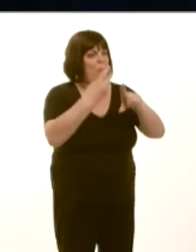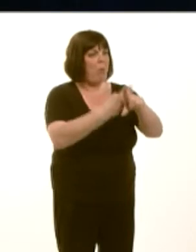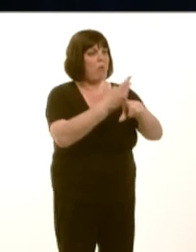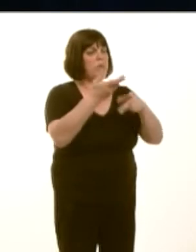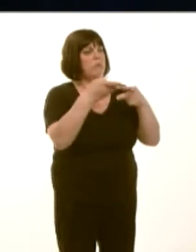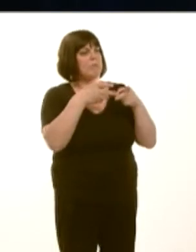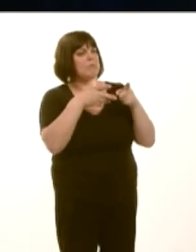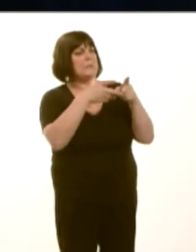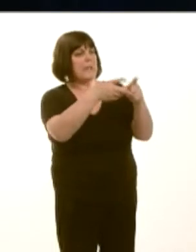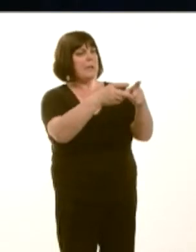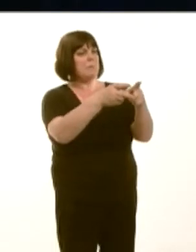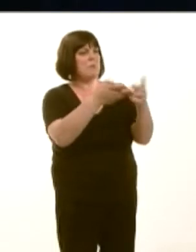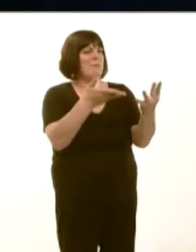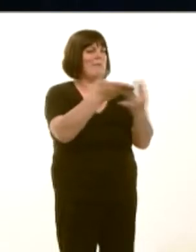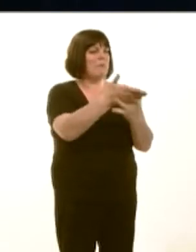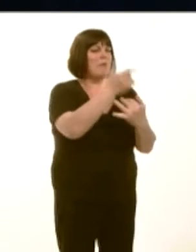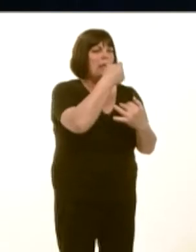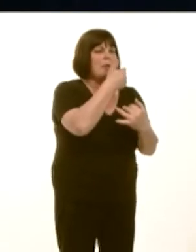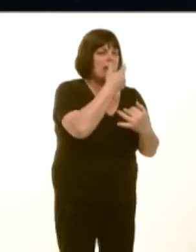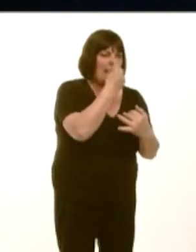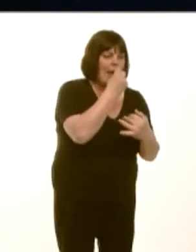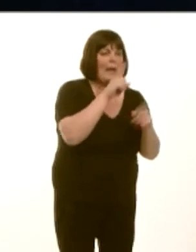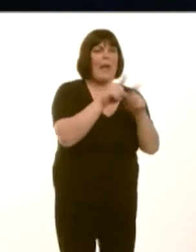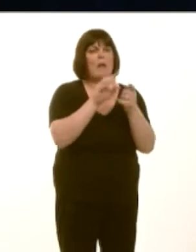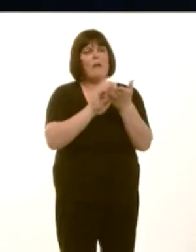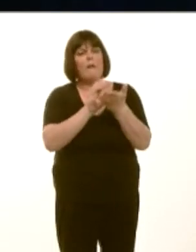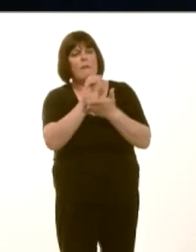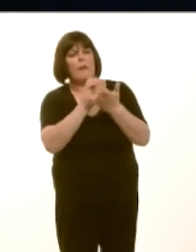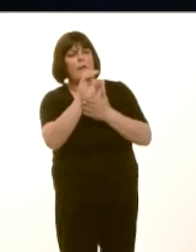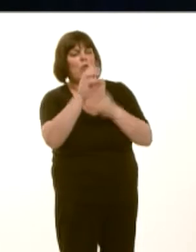potential for investment in research and development of emerging technologies.